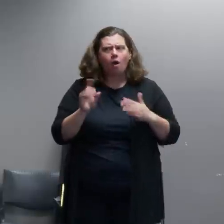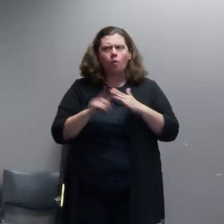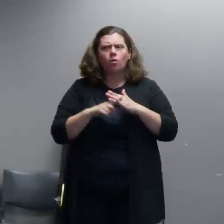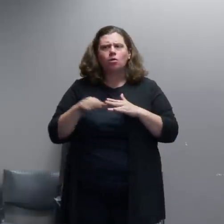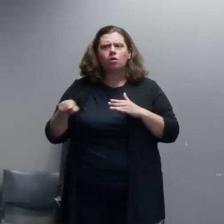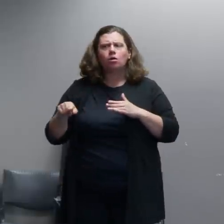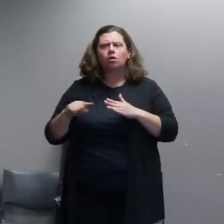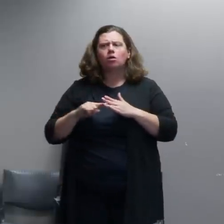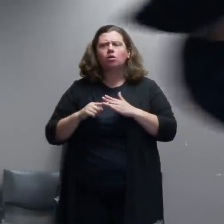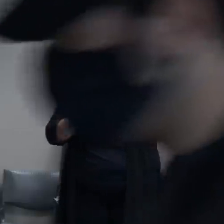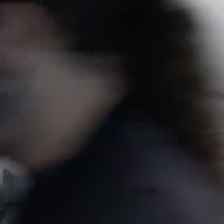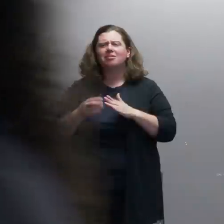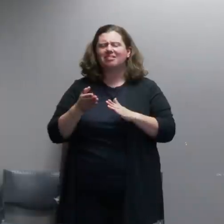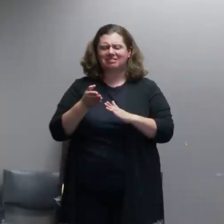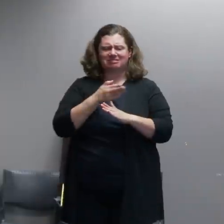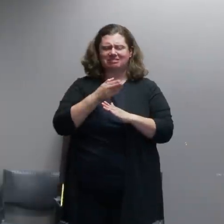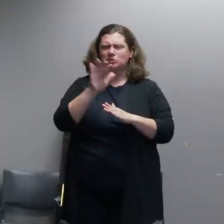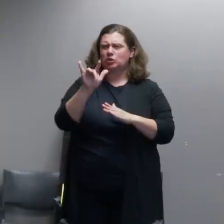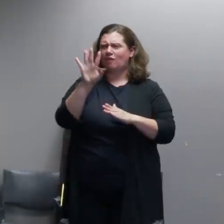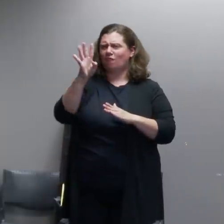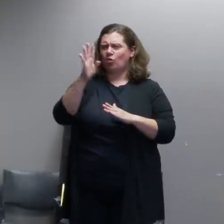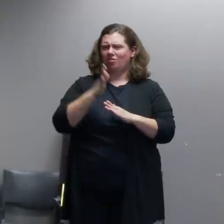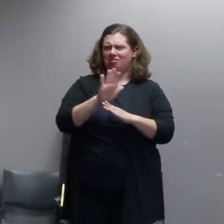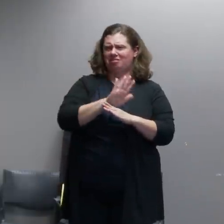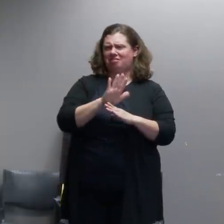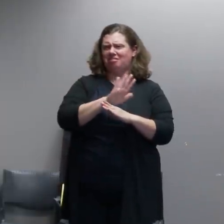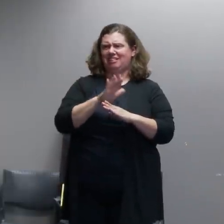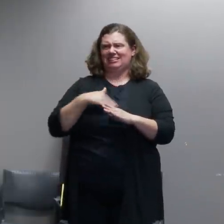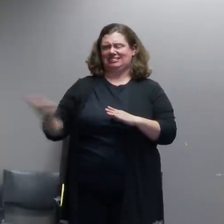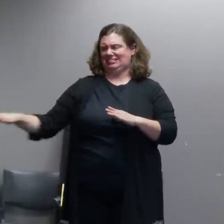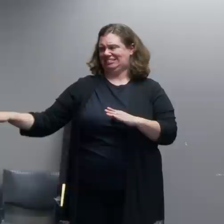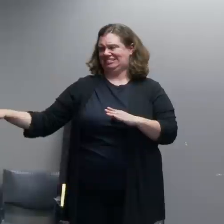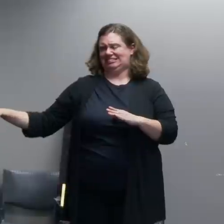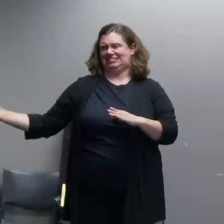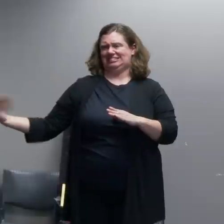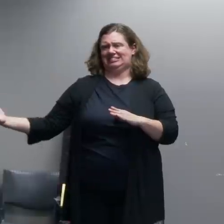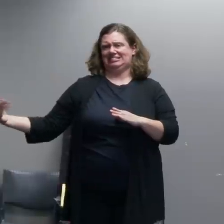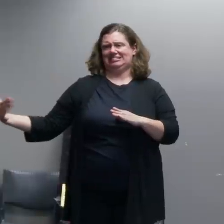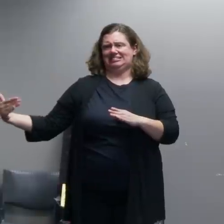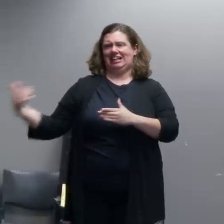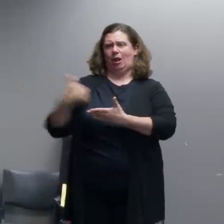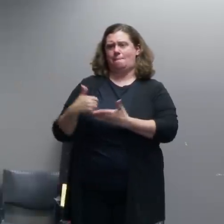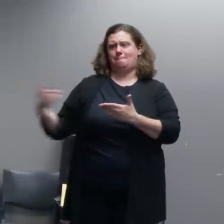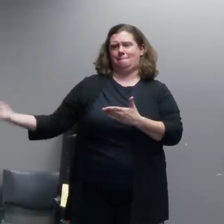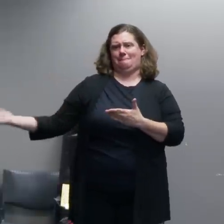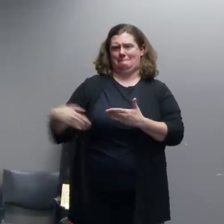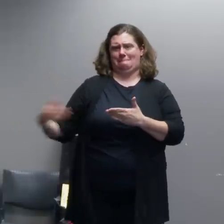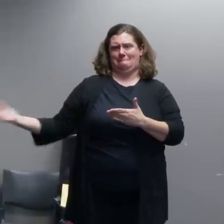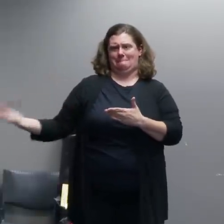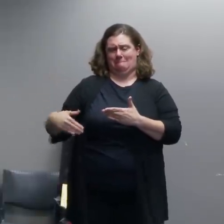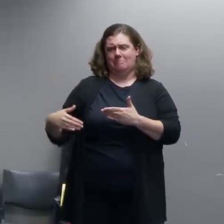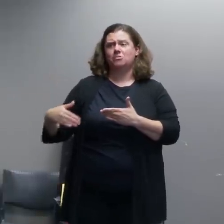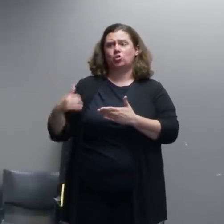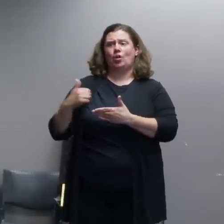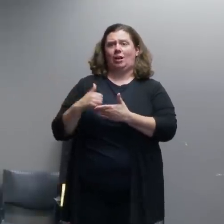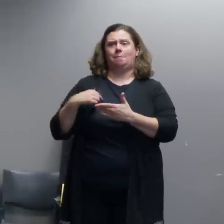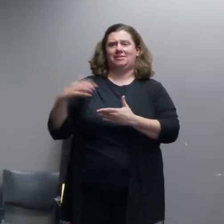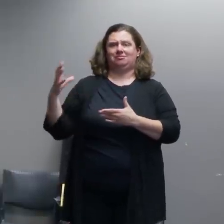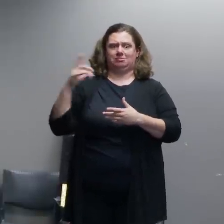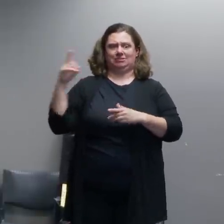4th of July that they had brought in some more resources in order to address a significant amount of damage at their facilities but that